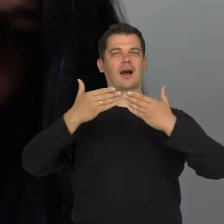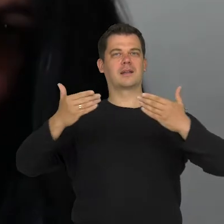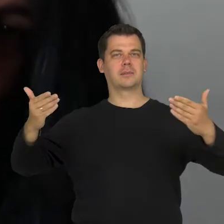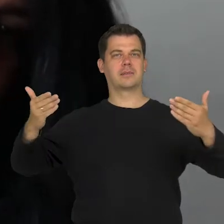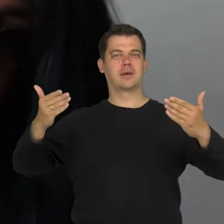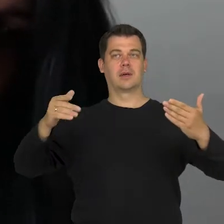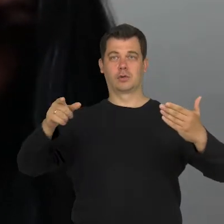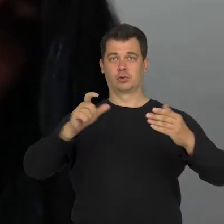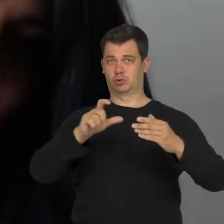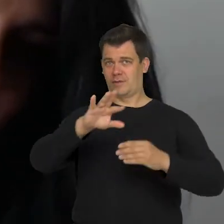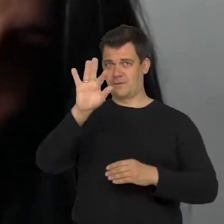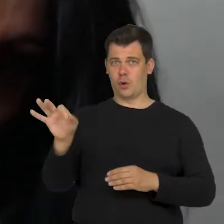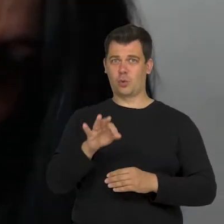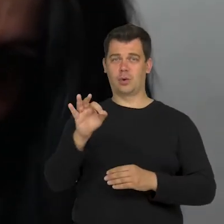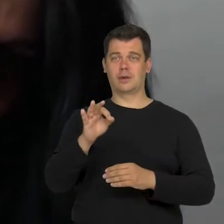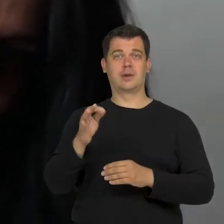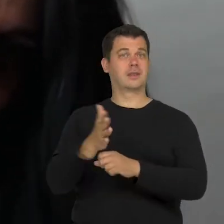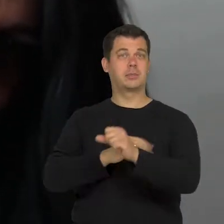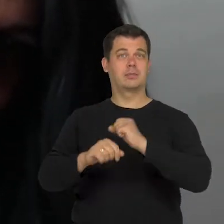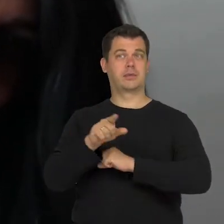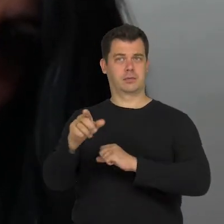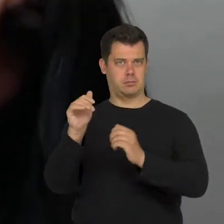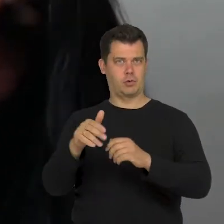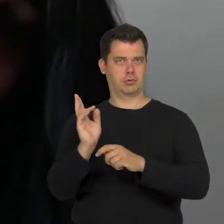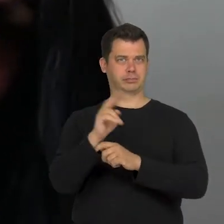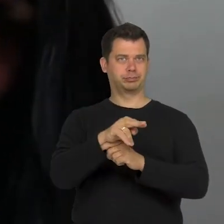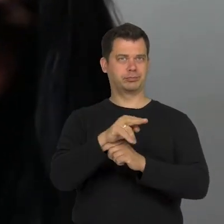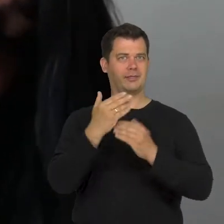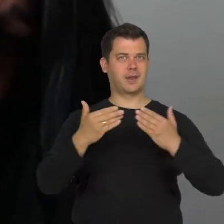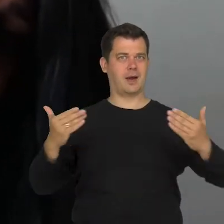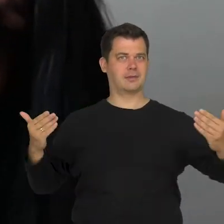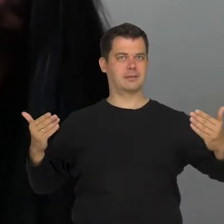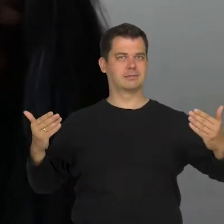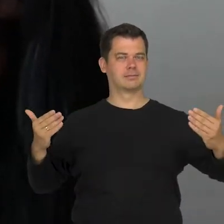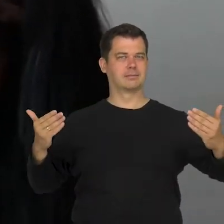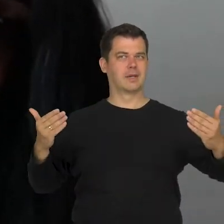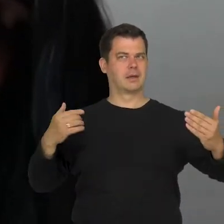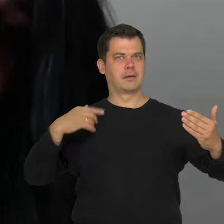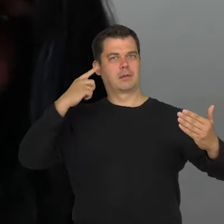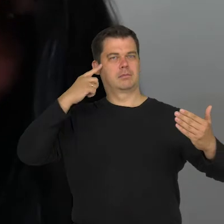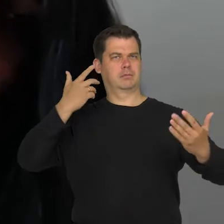whether a person with disability can attend a theatre academy. And the first thing that comes up is this canon